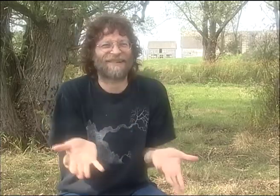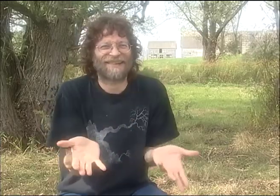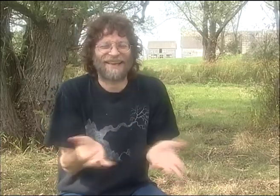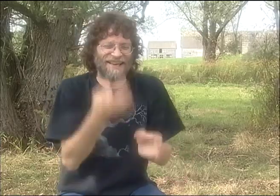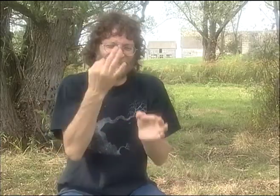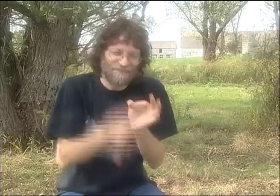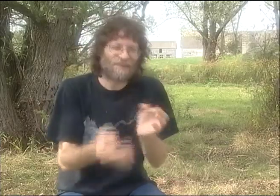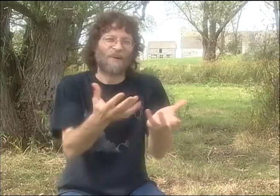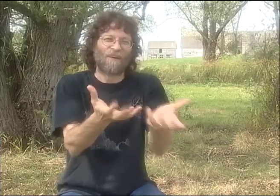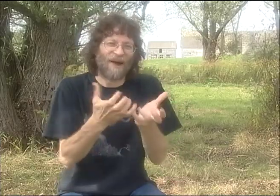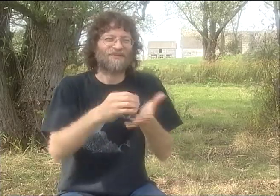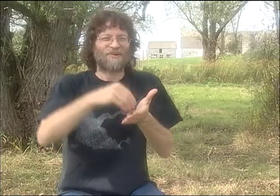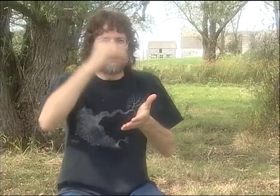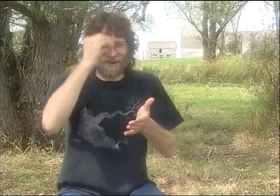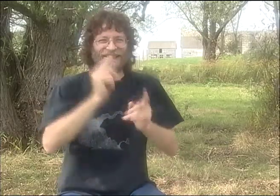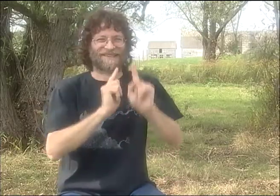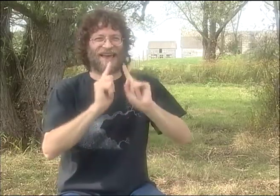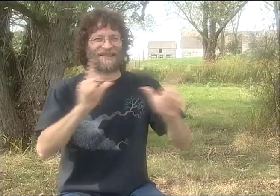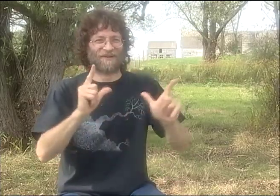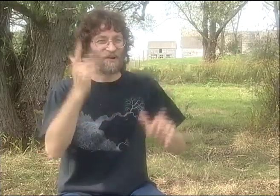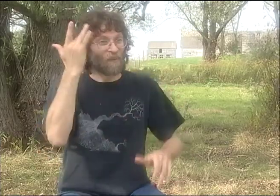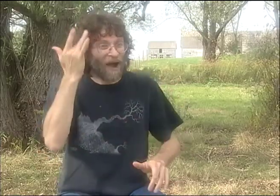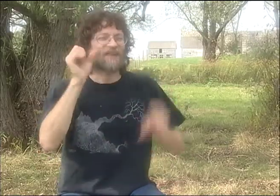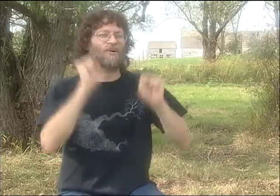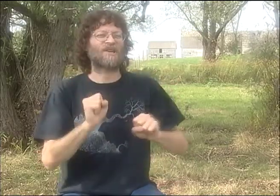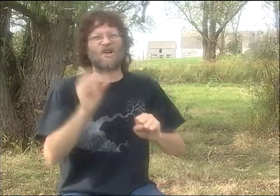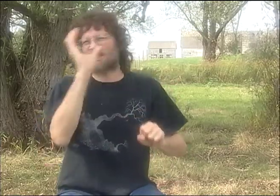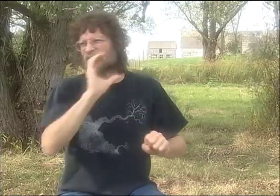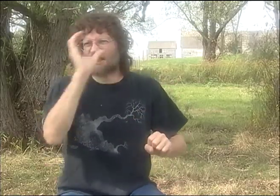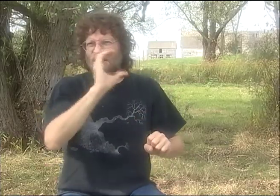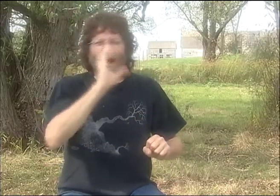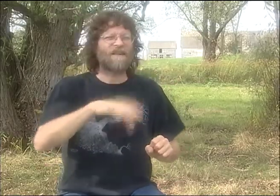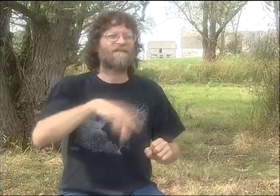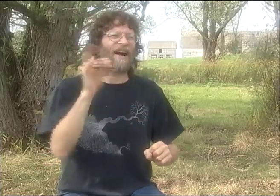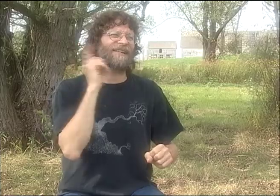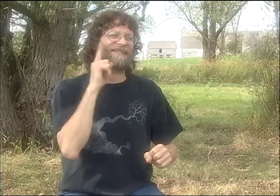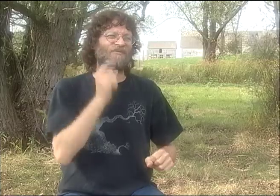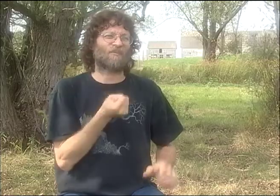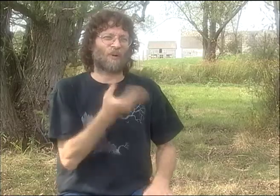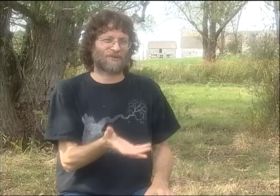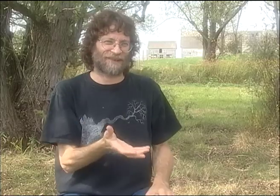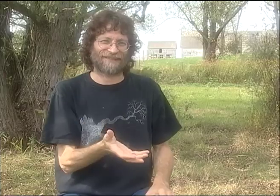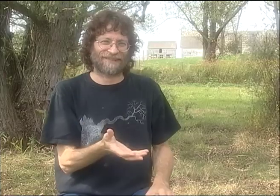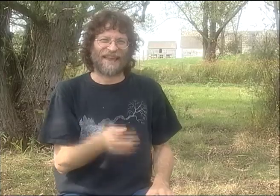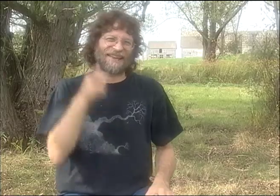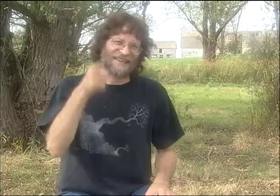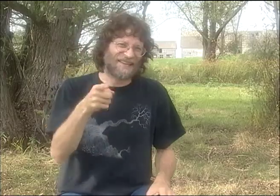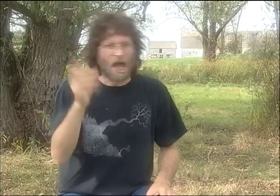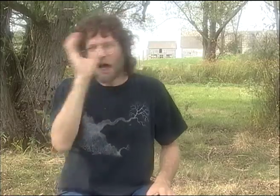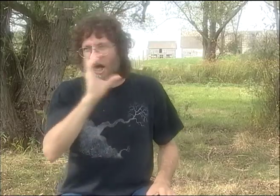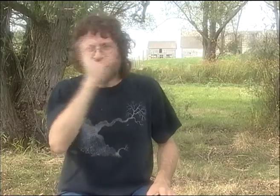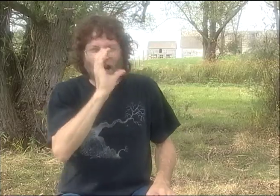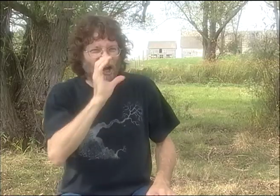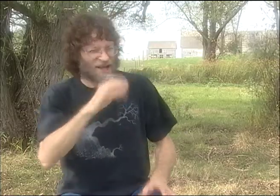TO THE INTERPRETER TRAINING PROGRAM. NOT TO BECOME AN INTERPRETER. HE NEVER DID BECOME AN INTERPRETER. HE SIMPLY WANTED TO LEARN SIGN LANGUAGE AS FAST AS HE COULD